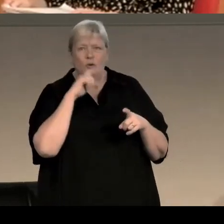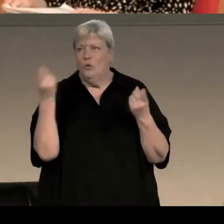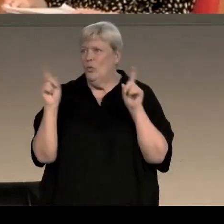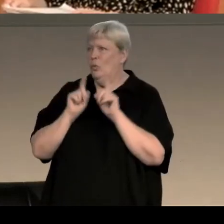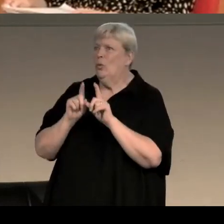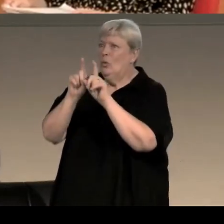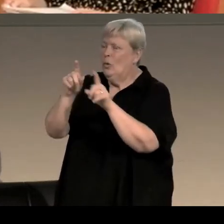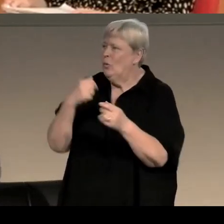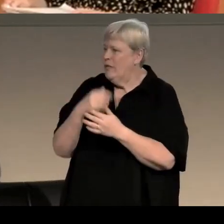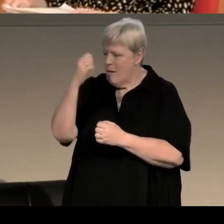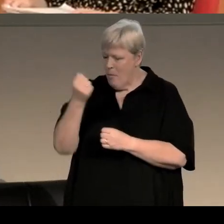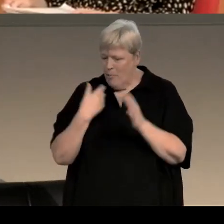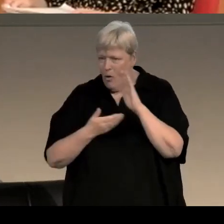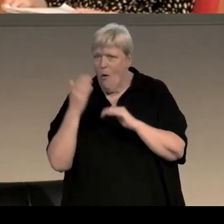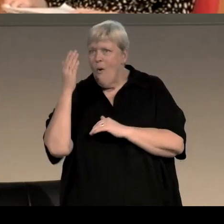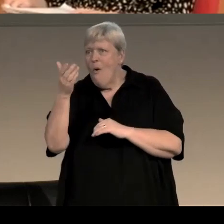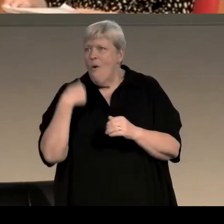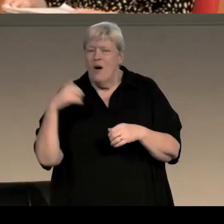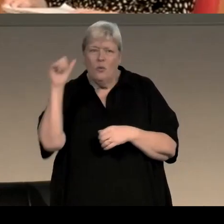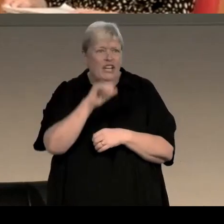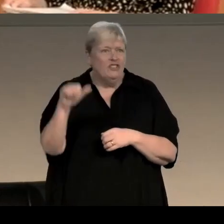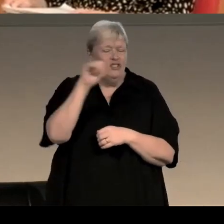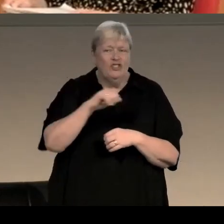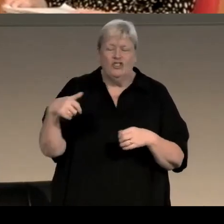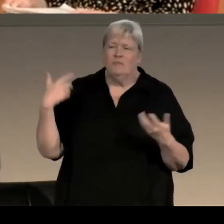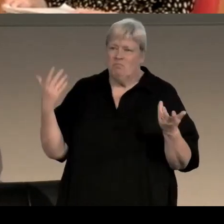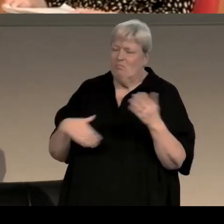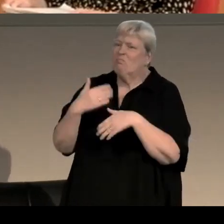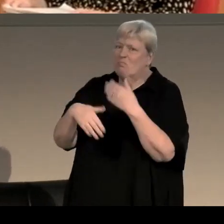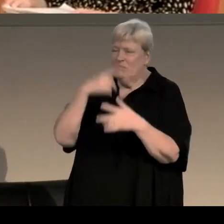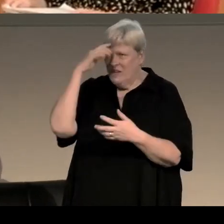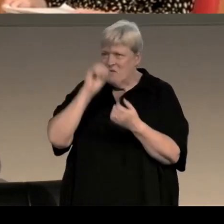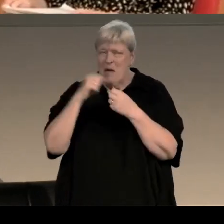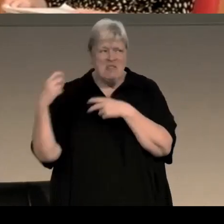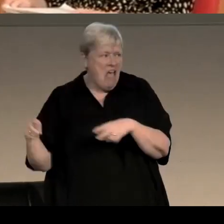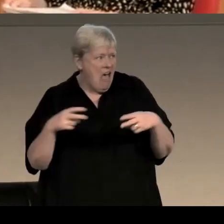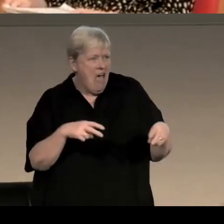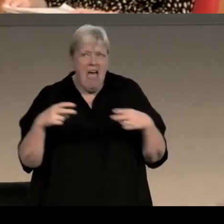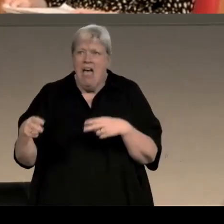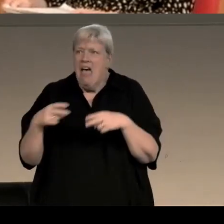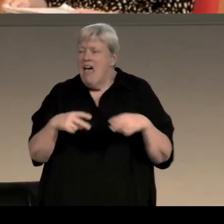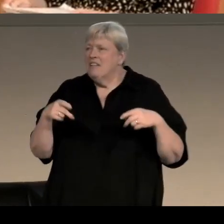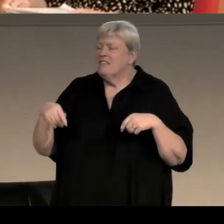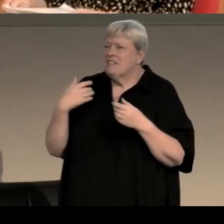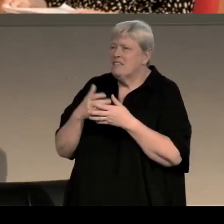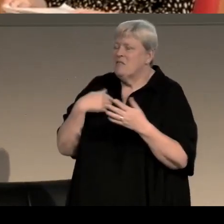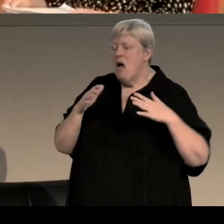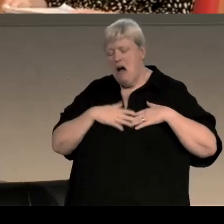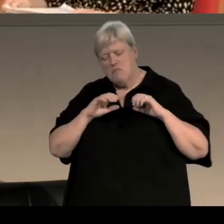what pub did you frequent, what clubs were you going to and you remember dancing to it or you remember you're having your heart broken to it